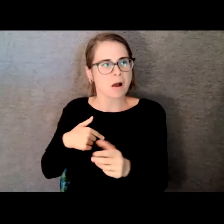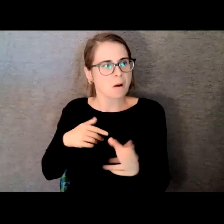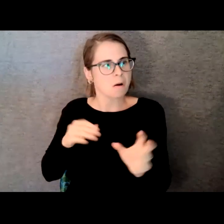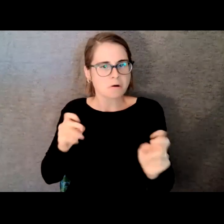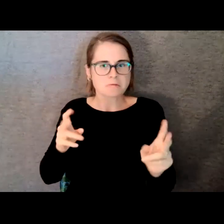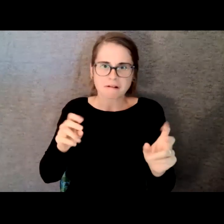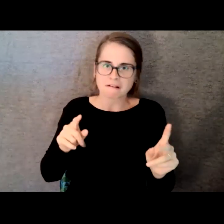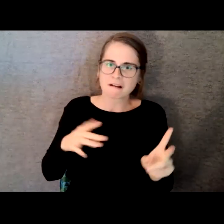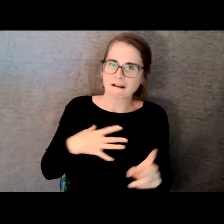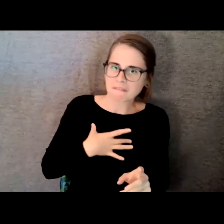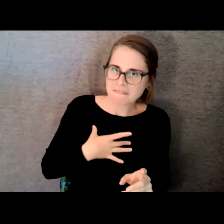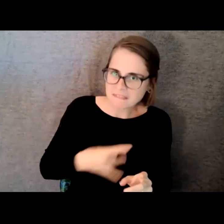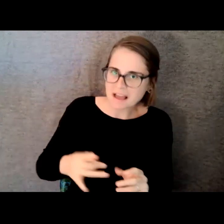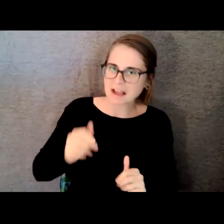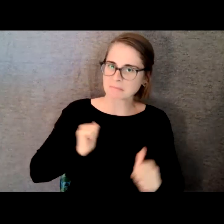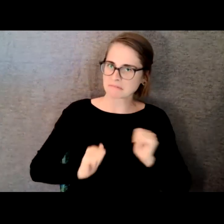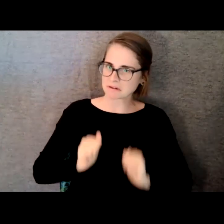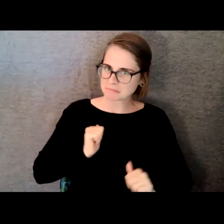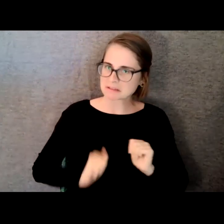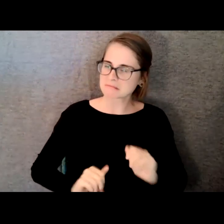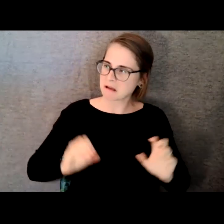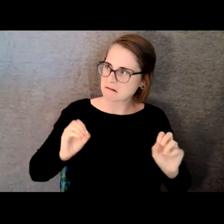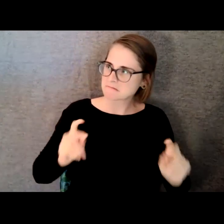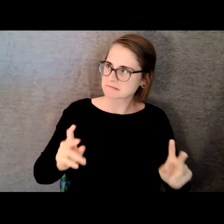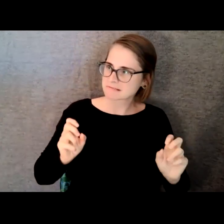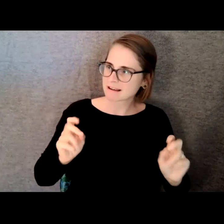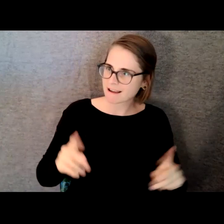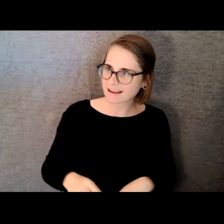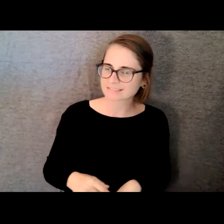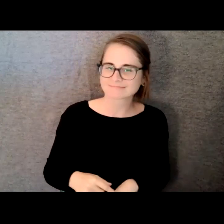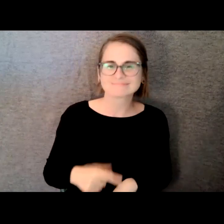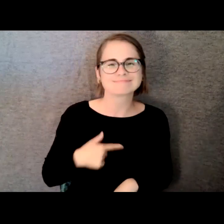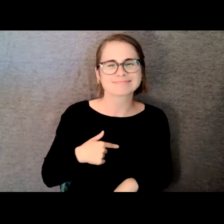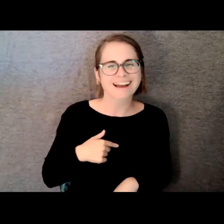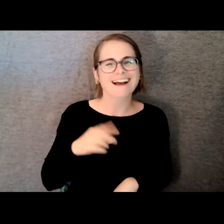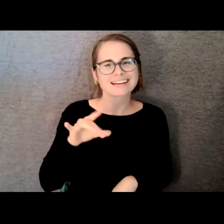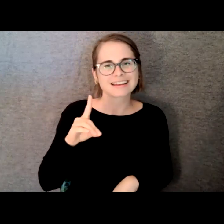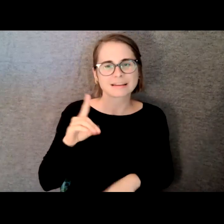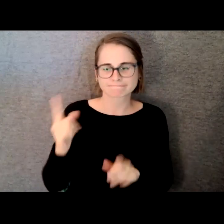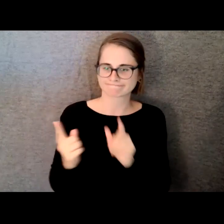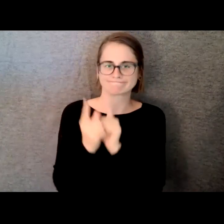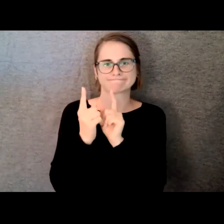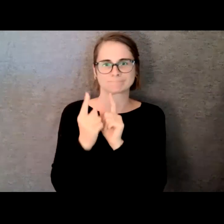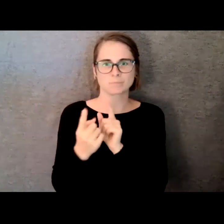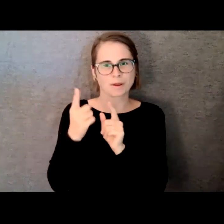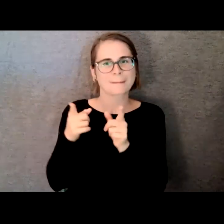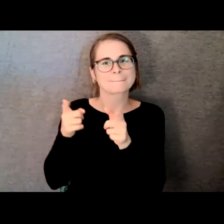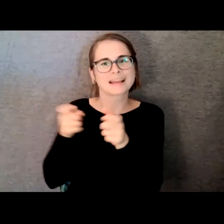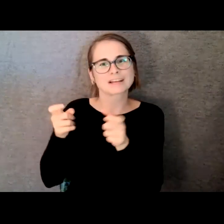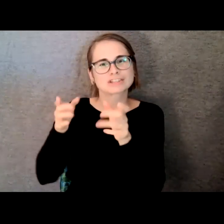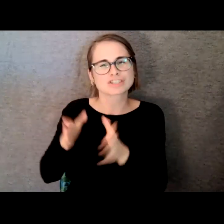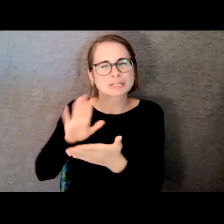I ended up hooking up with kind of a small-time manager who helped me put together a band.